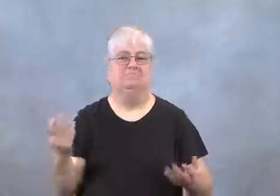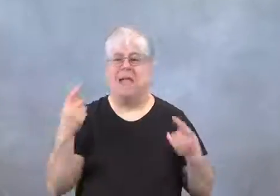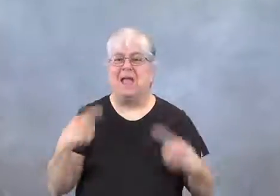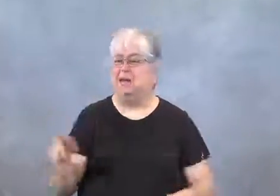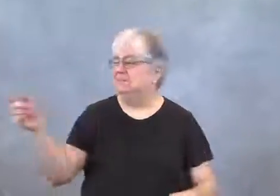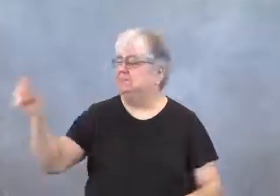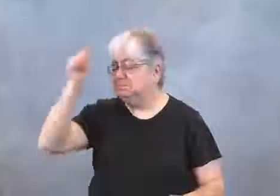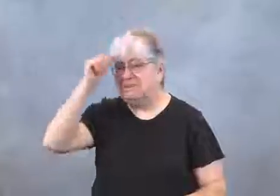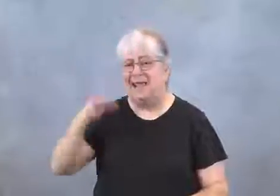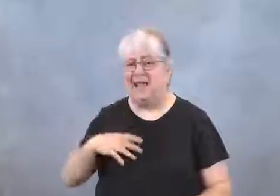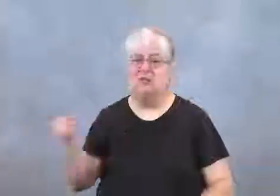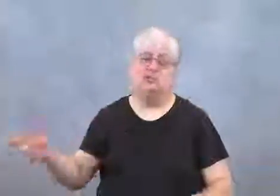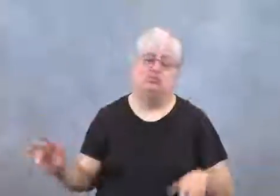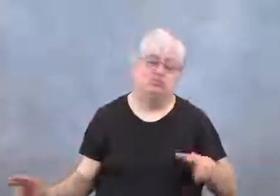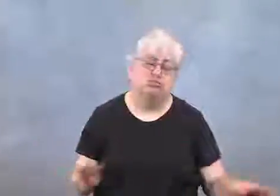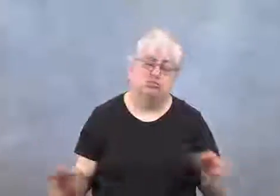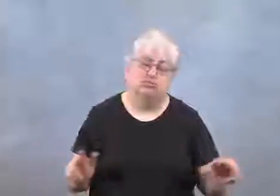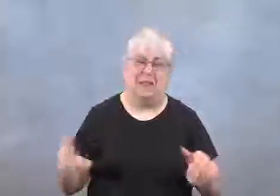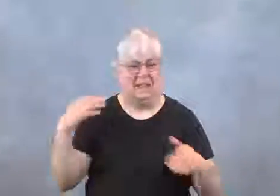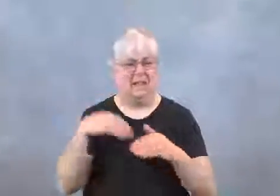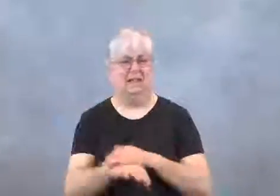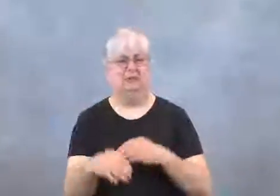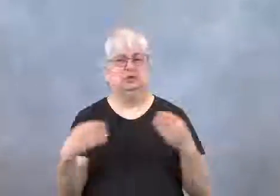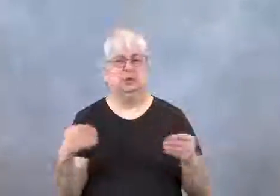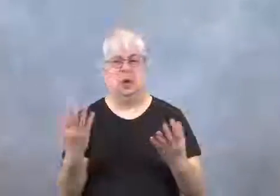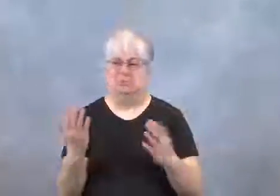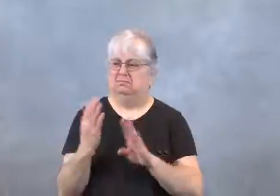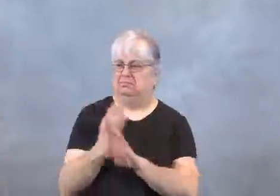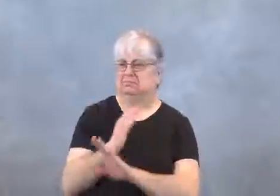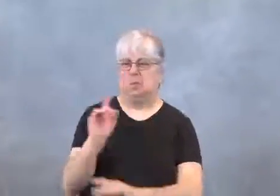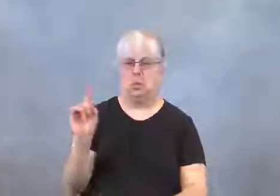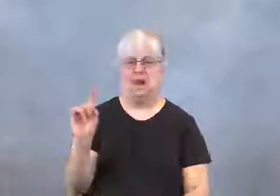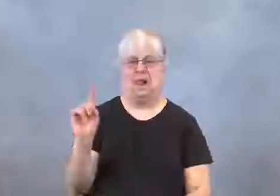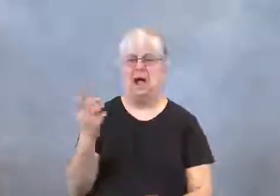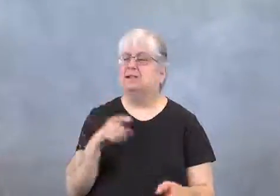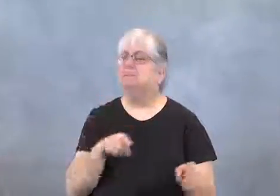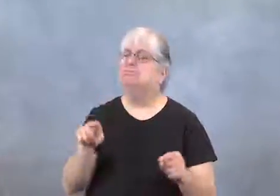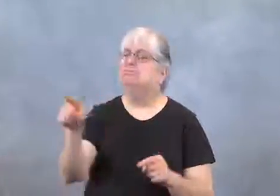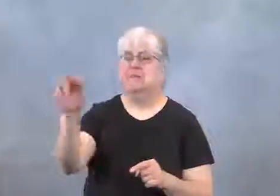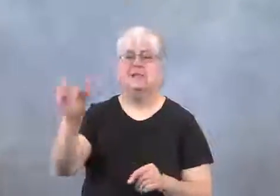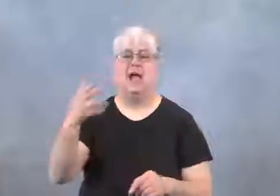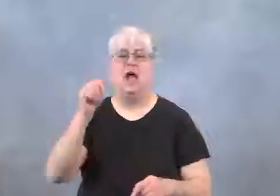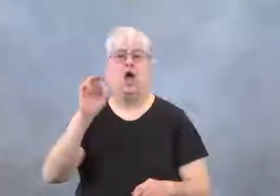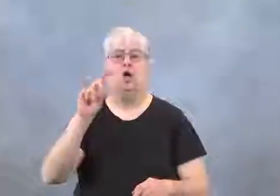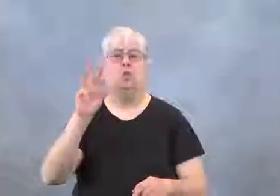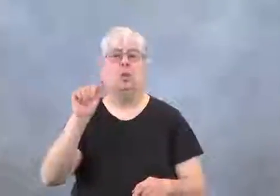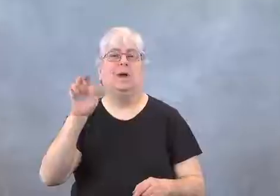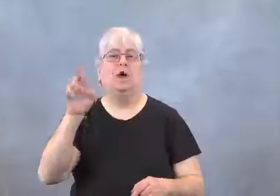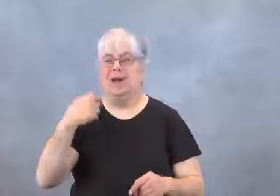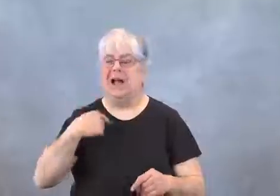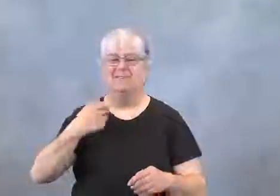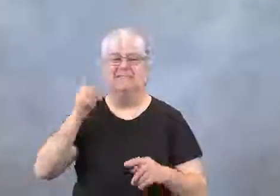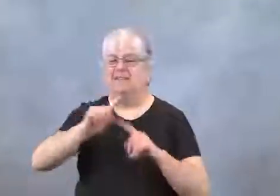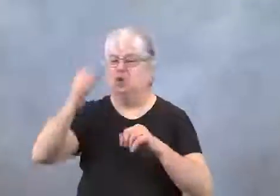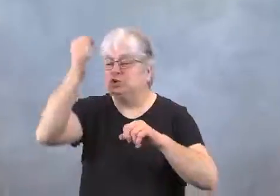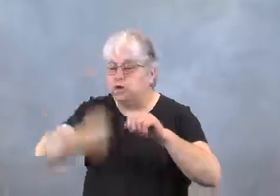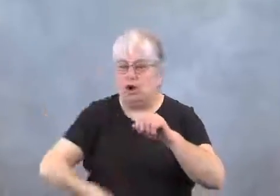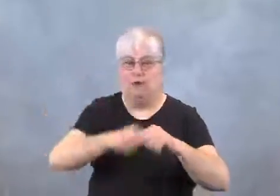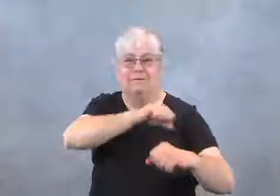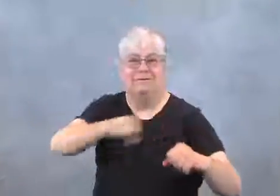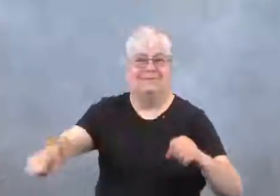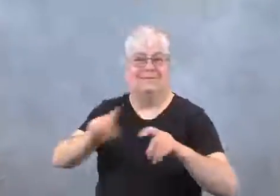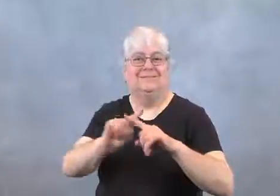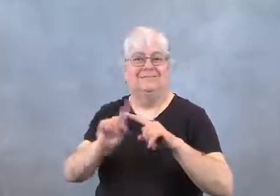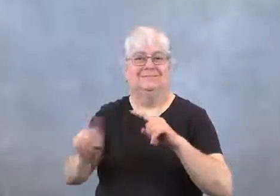A man walked into the store just before 1 pm.